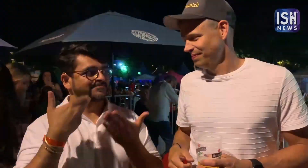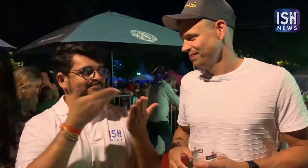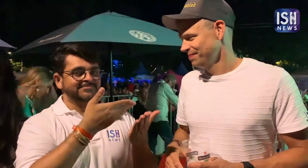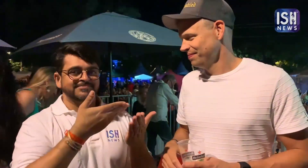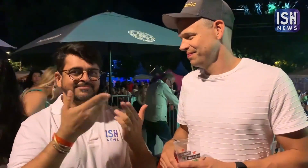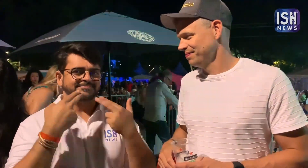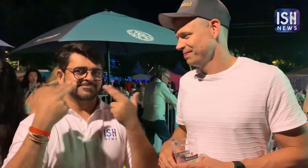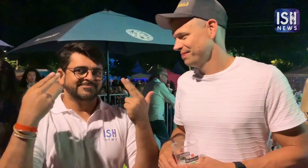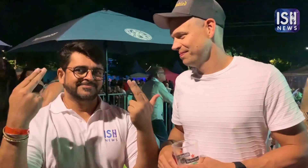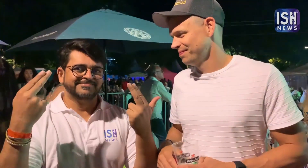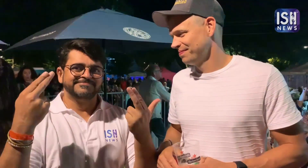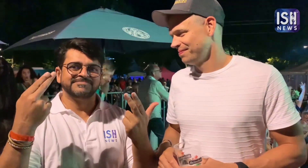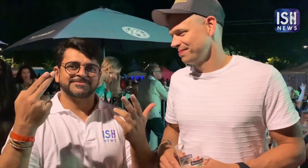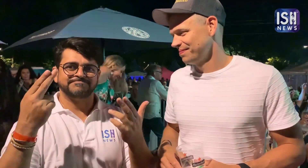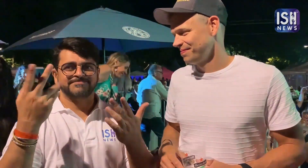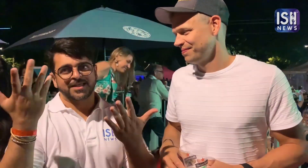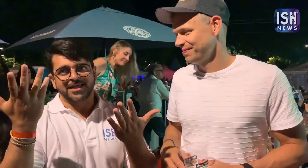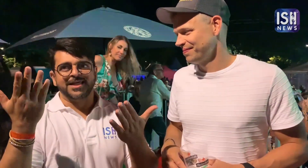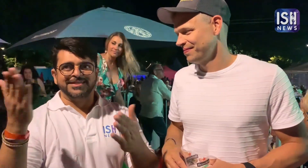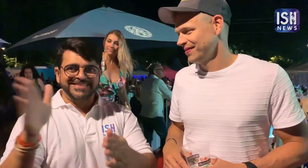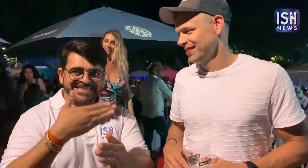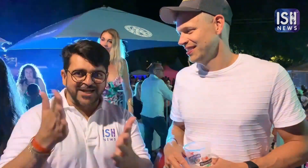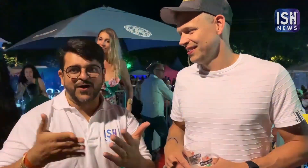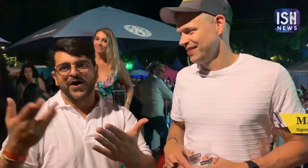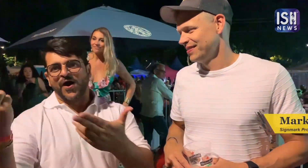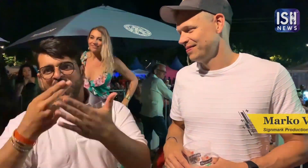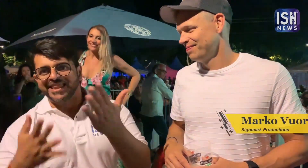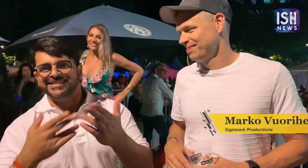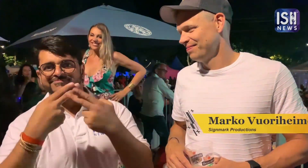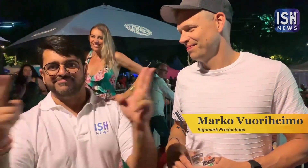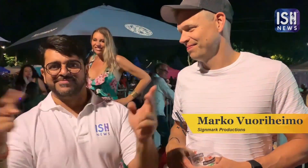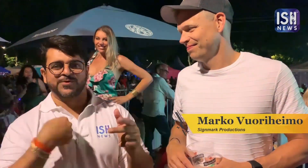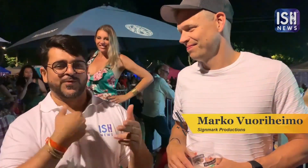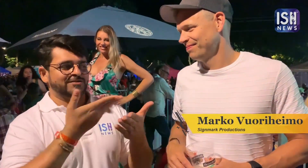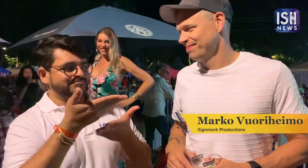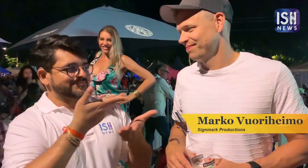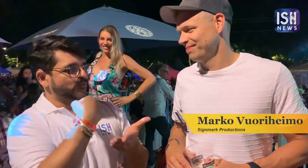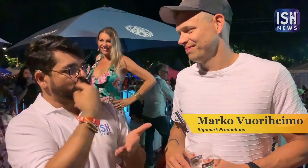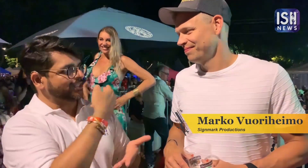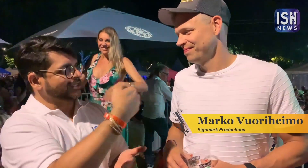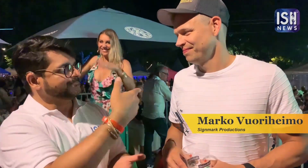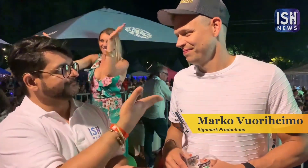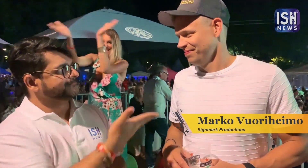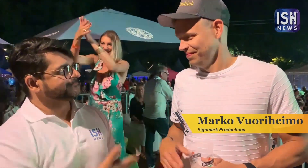He is a famous singer and artist. What is your name?